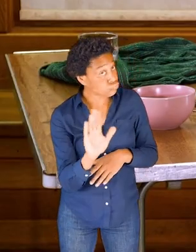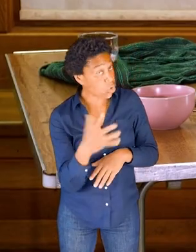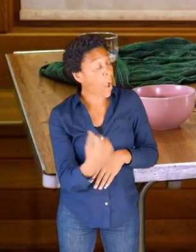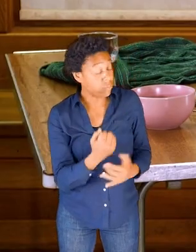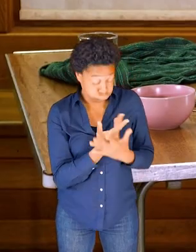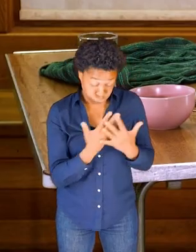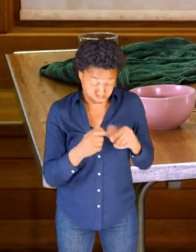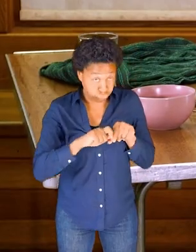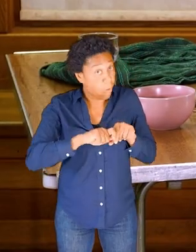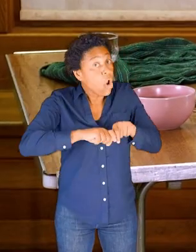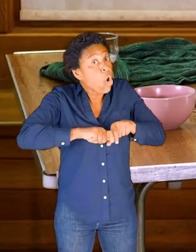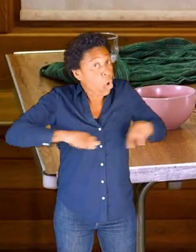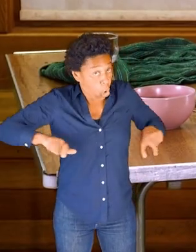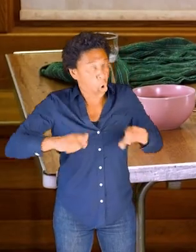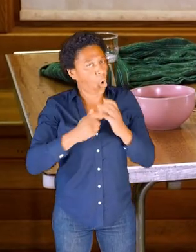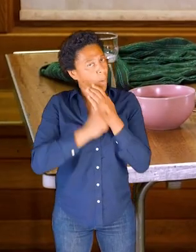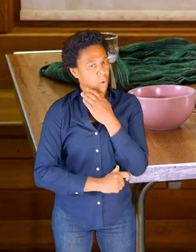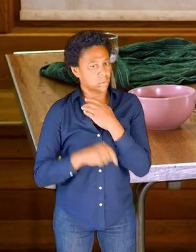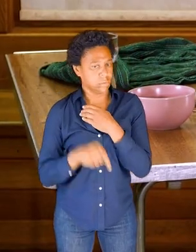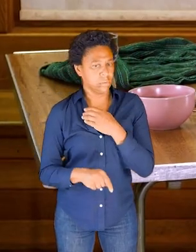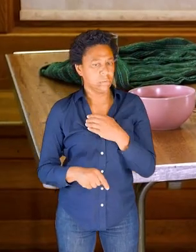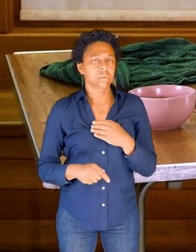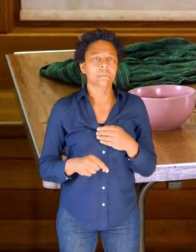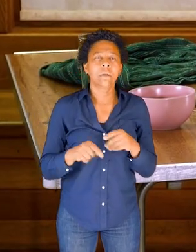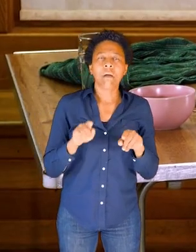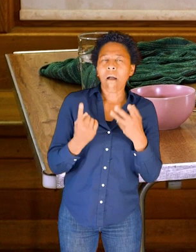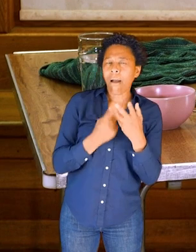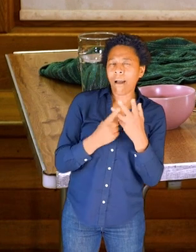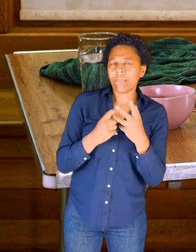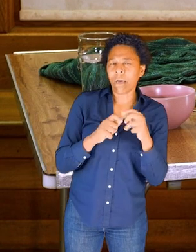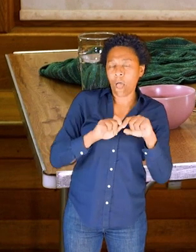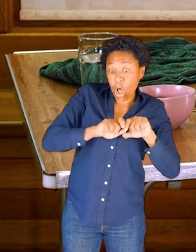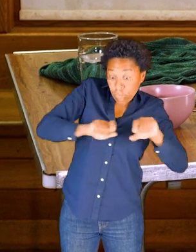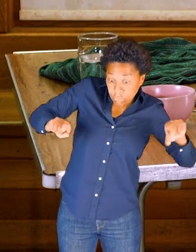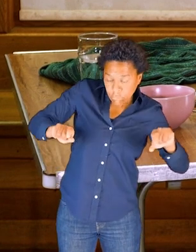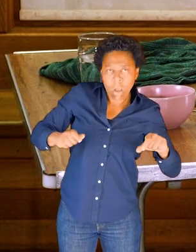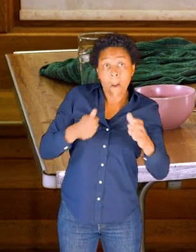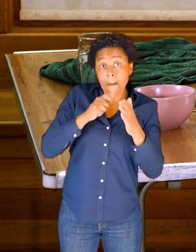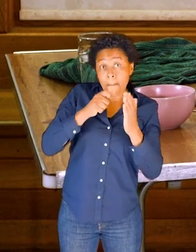Another few examples of long bones: I have my ribs around my rib cage